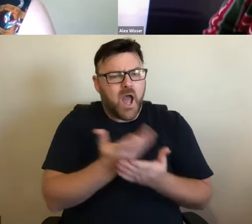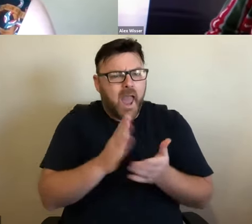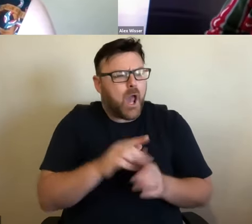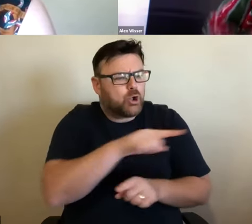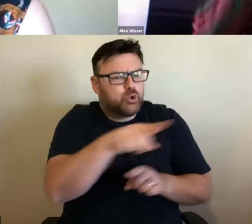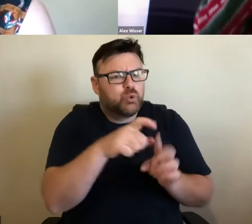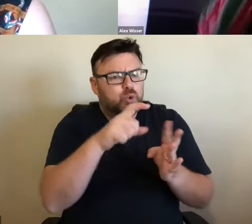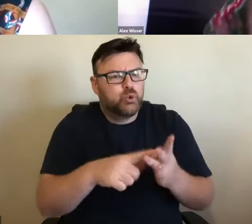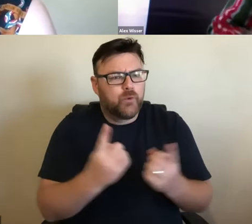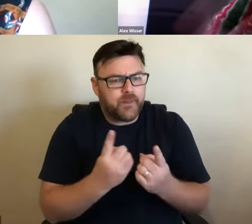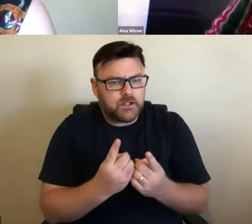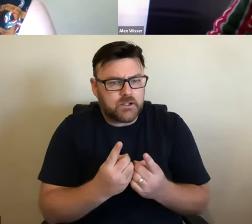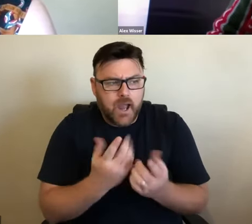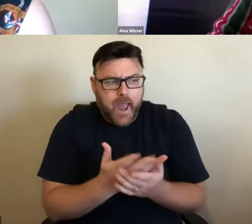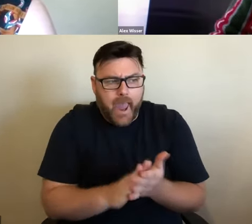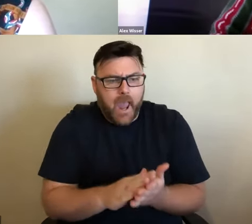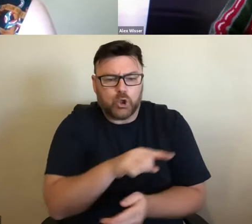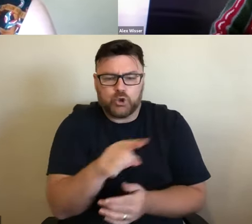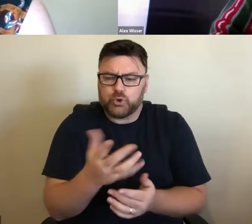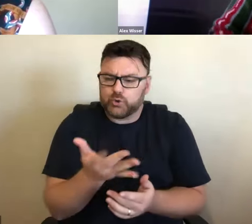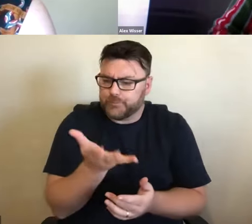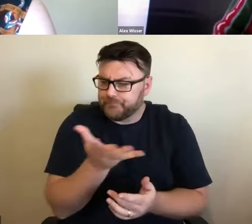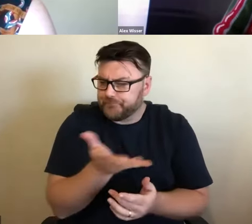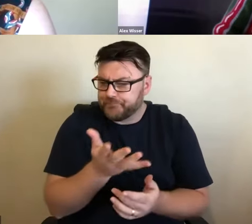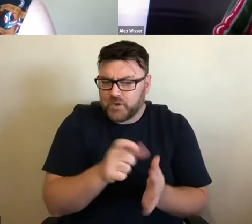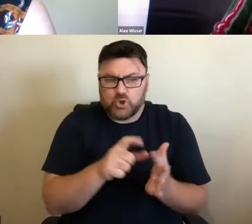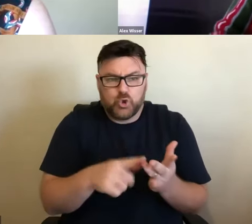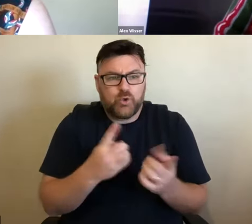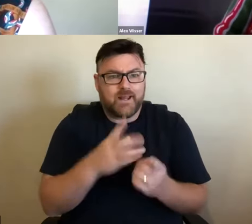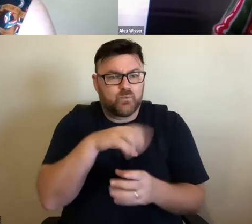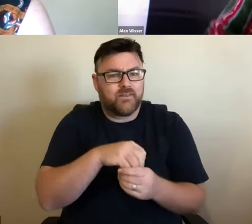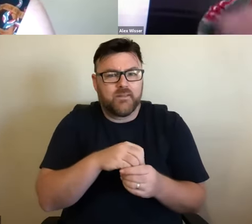do you get stuff done in a small town or a small community, or how